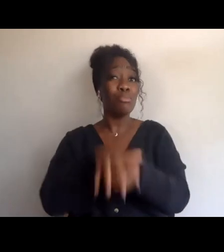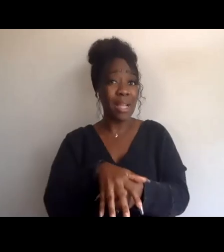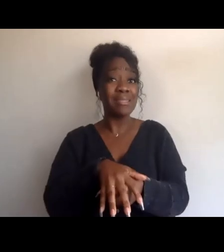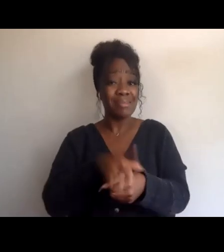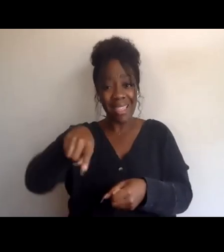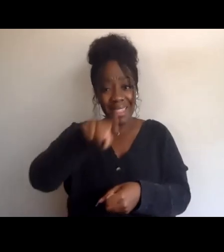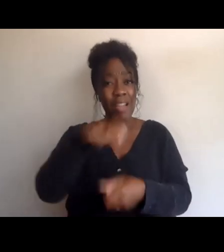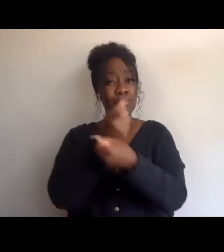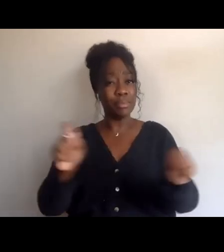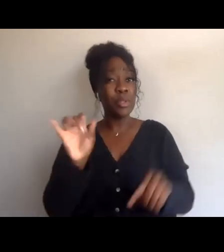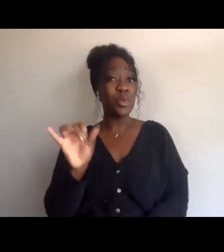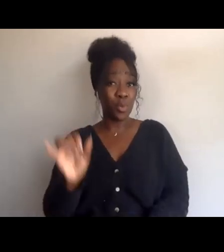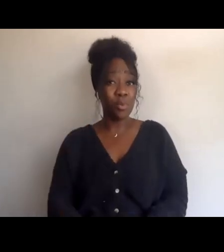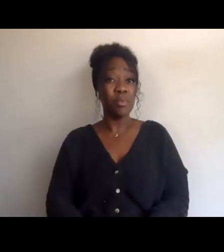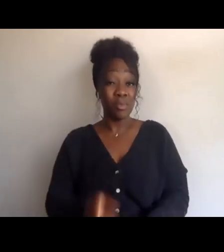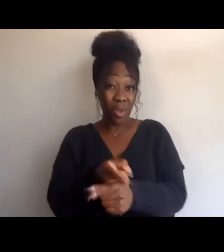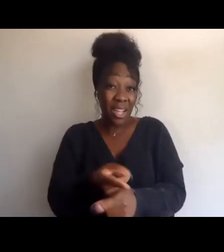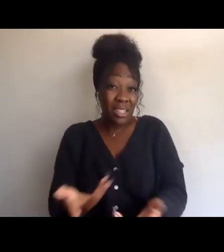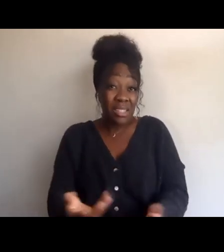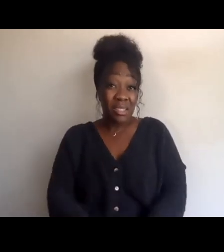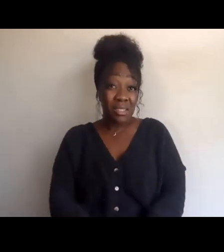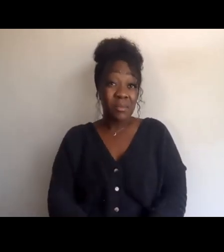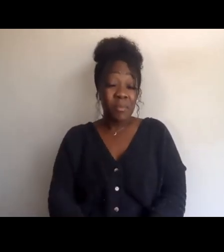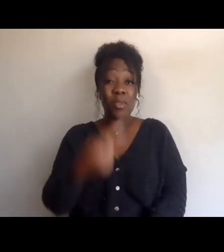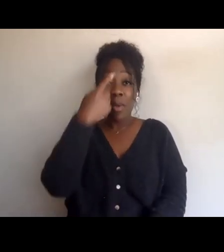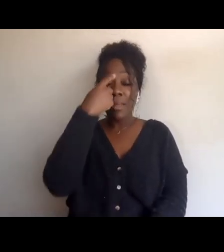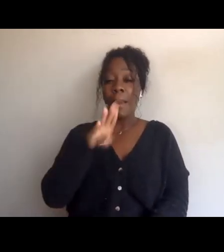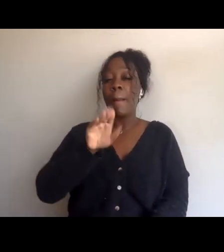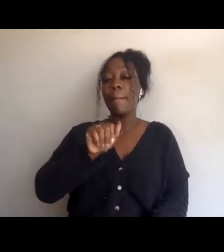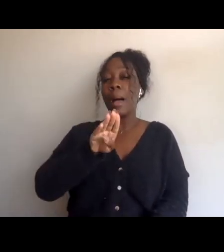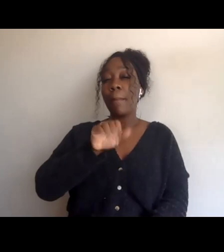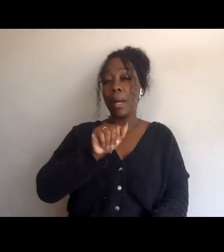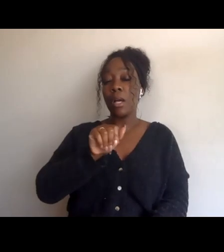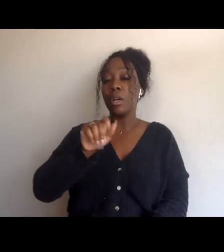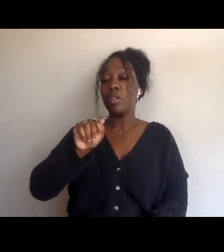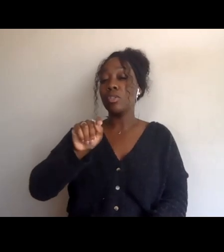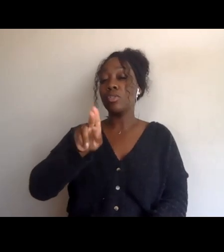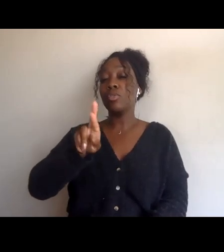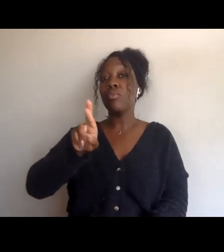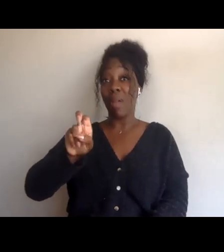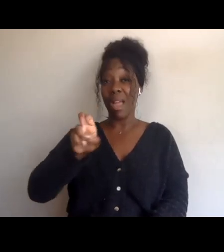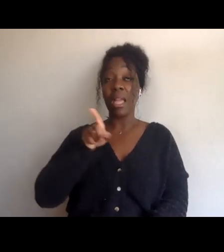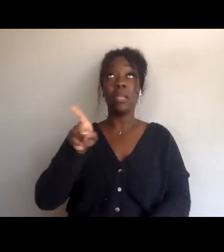And so I think Baba Ture, Baba Kwame Ture does a really good job of explaining that,